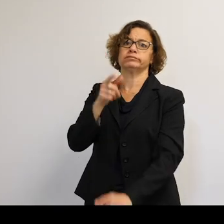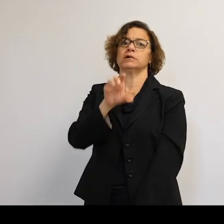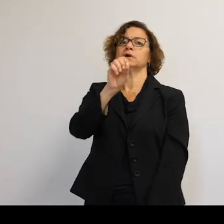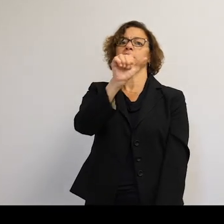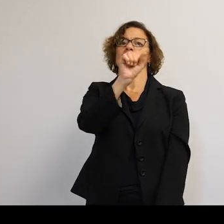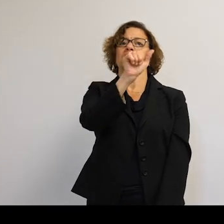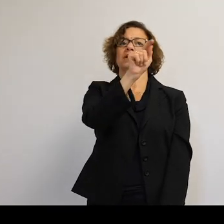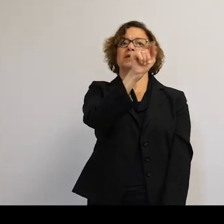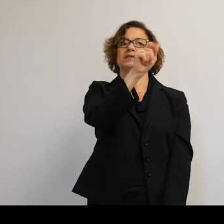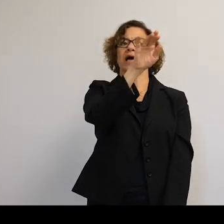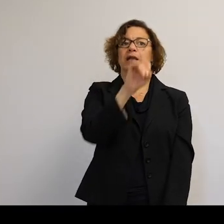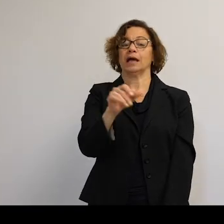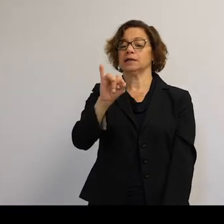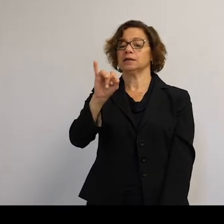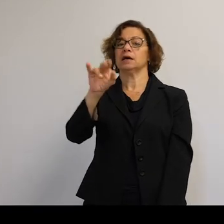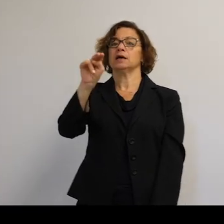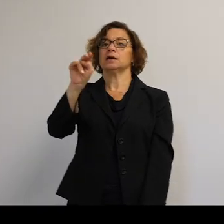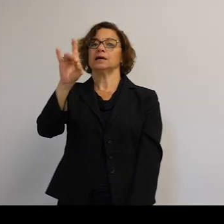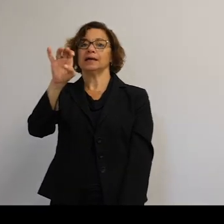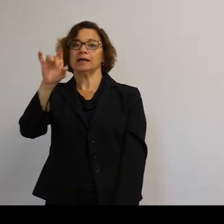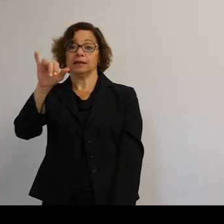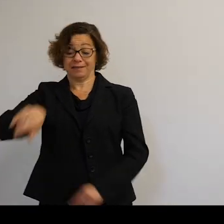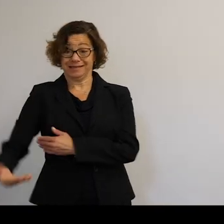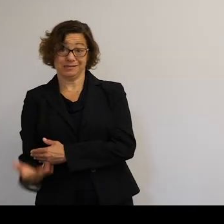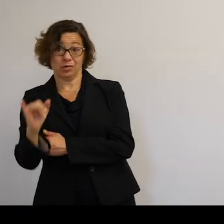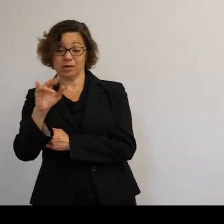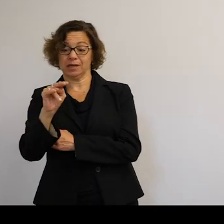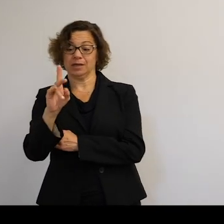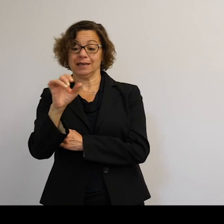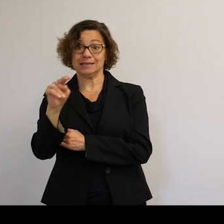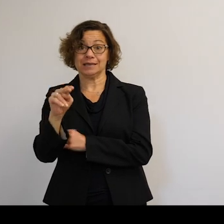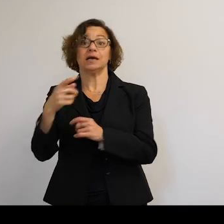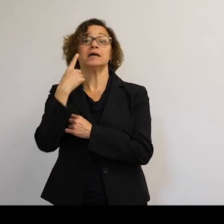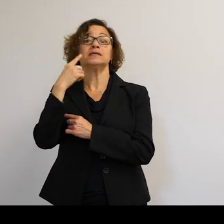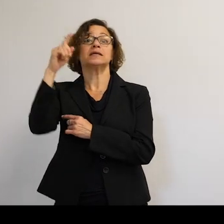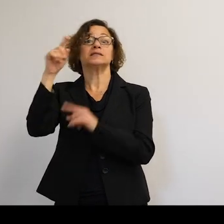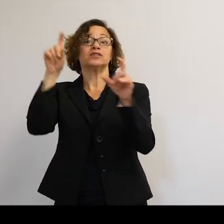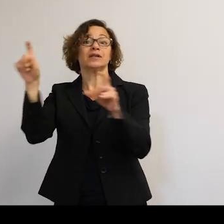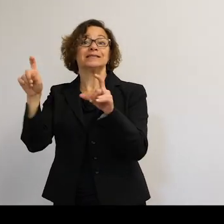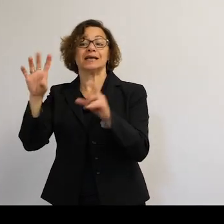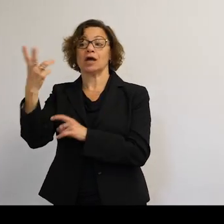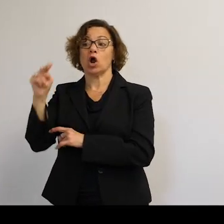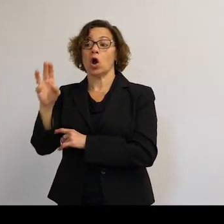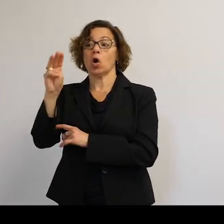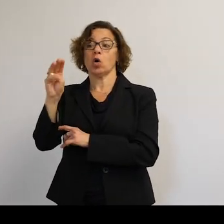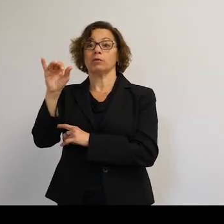So this morning, India announced that they had successfully tested their own missile to destroy a satellite.